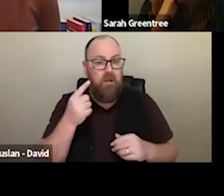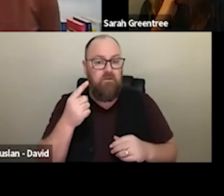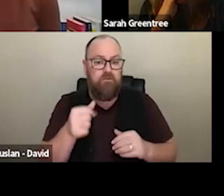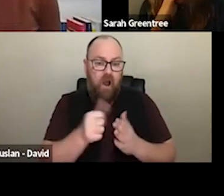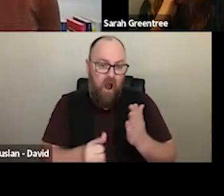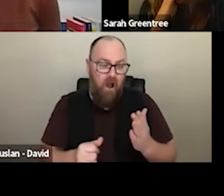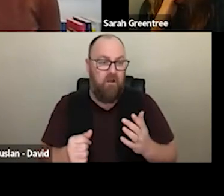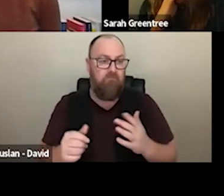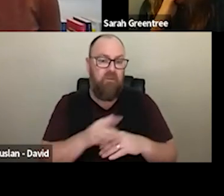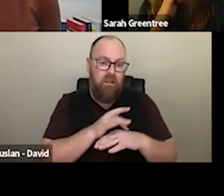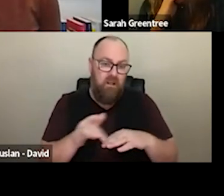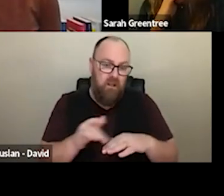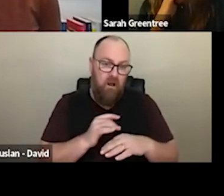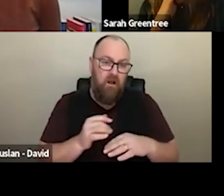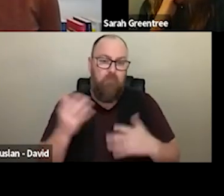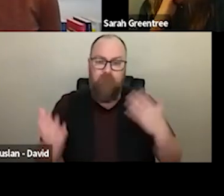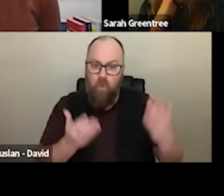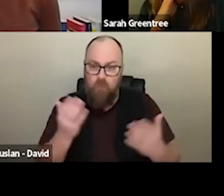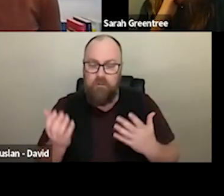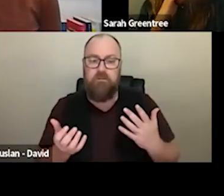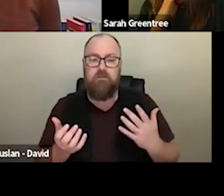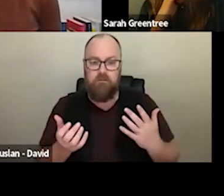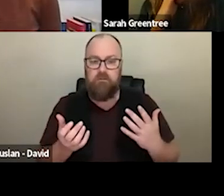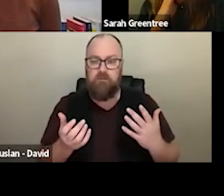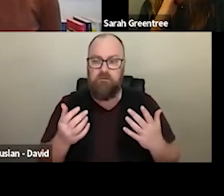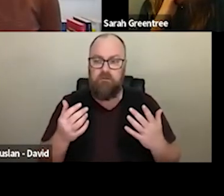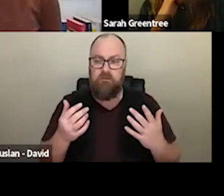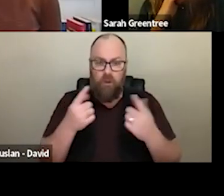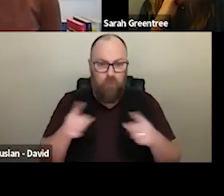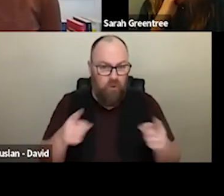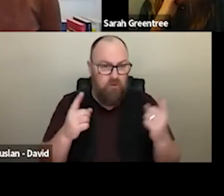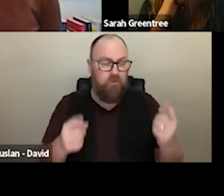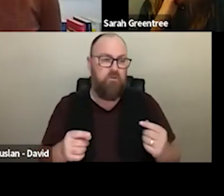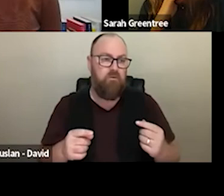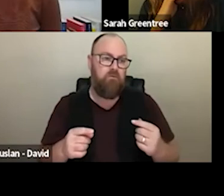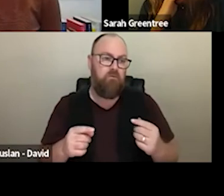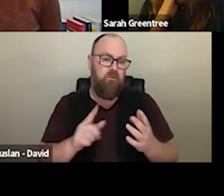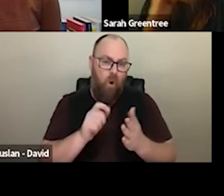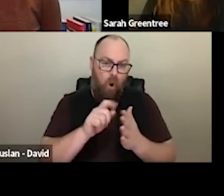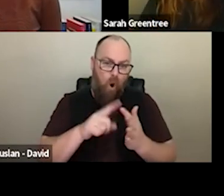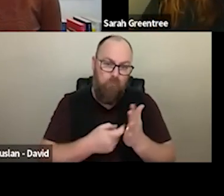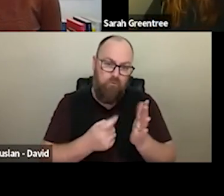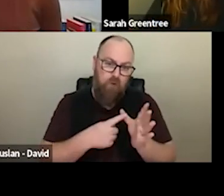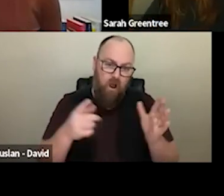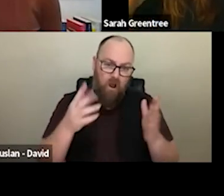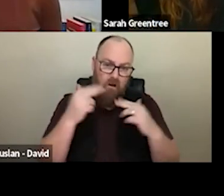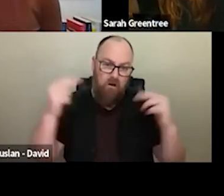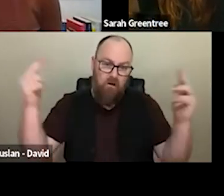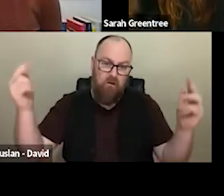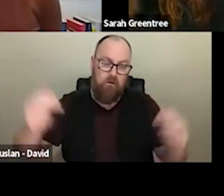You know the theater performance, and and you know, and and musicals opera. community carts arts and cultural development. Experiment all arts, through to theatre performance, and musicals and opera. So So in terms of sort of describing what I can kind of see.